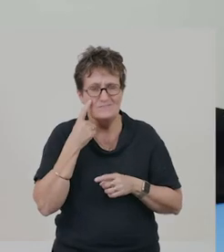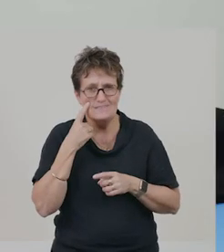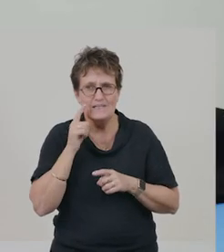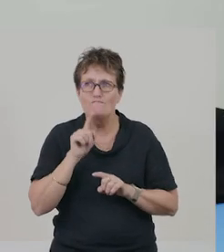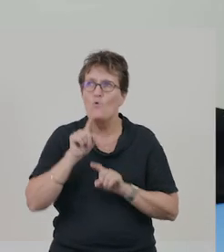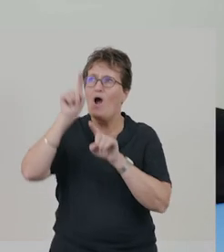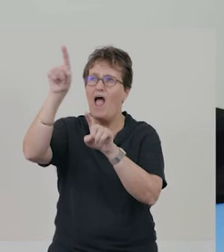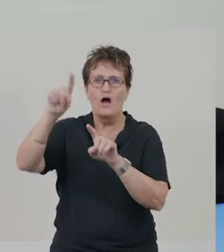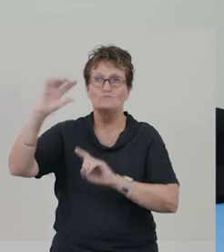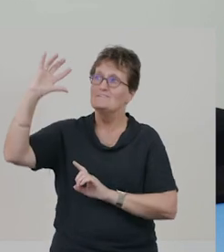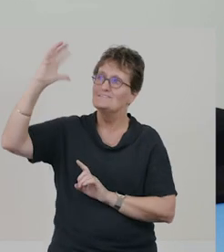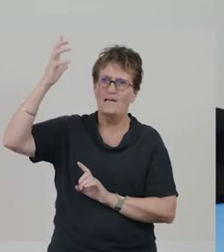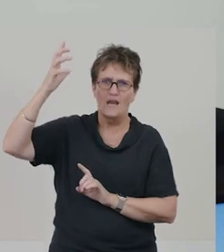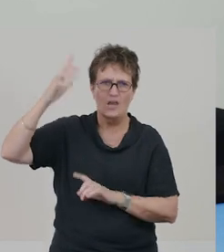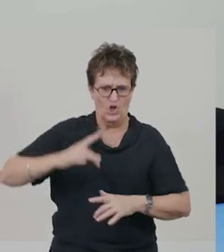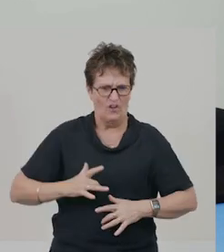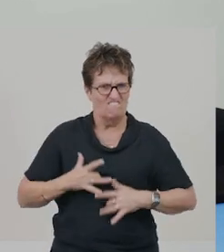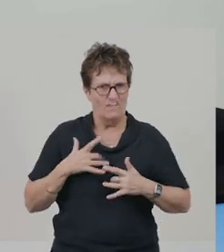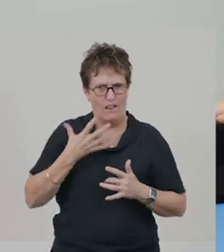Have you noticed, if you're out in the sun, that you get hotter,